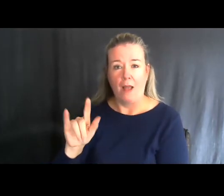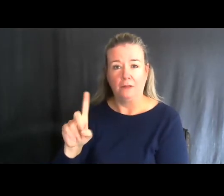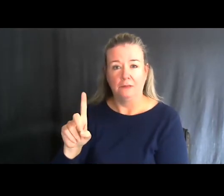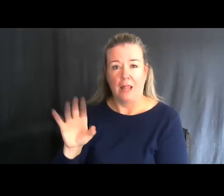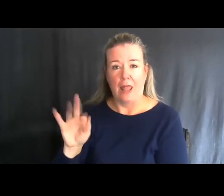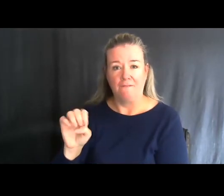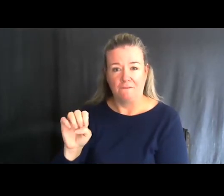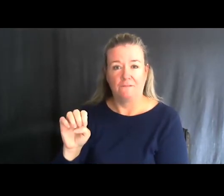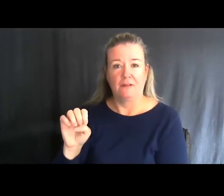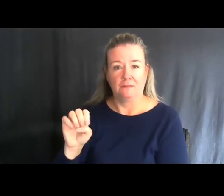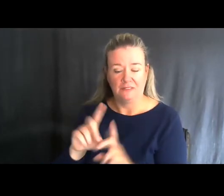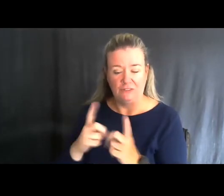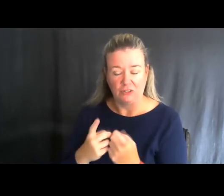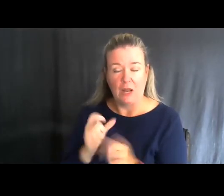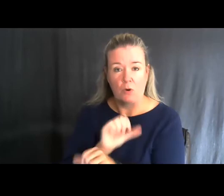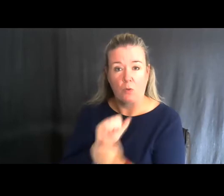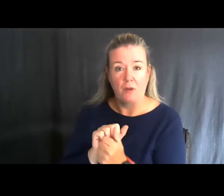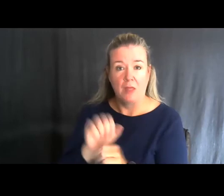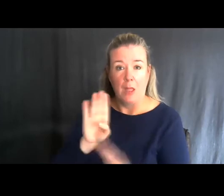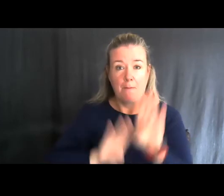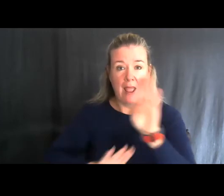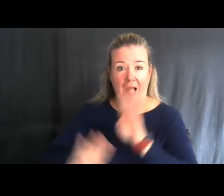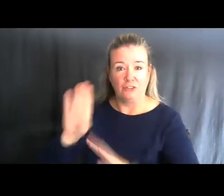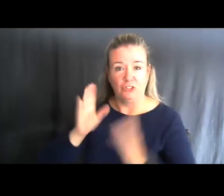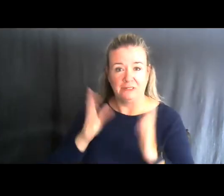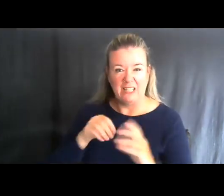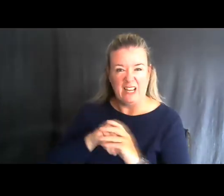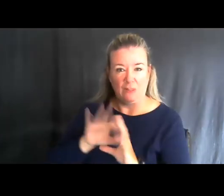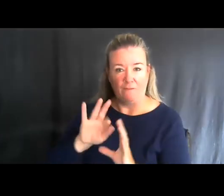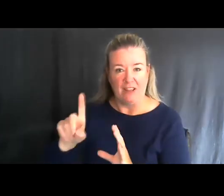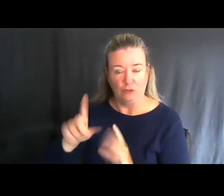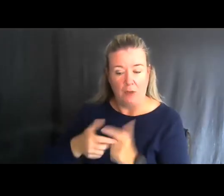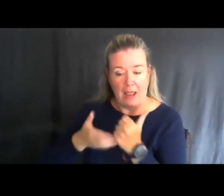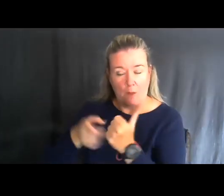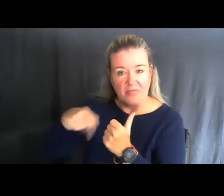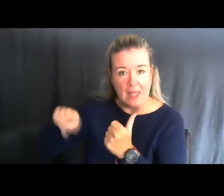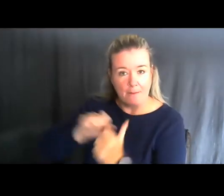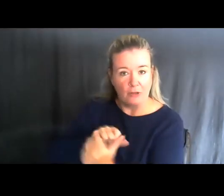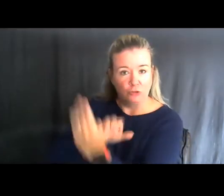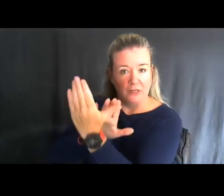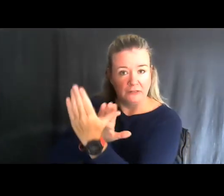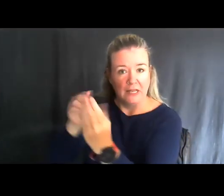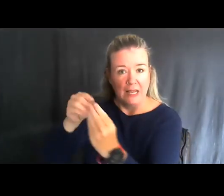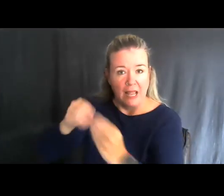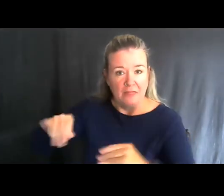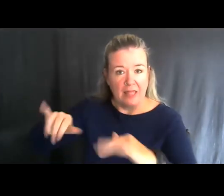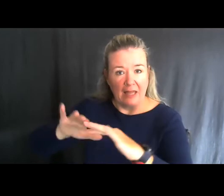I work with wildlife biologists in the field to help them address land administration issues